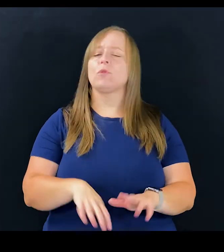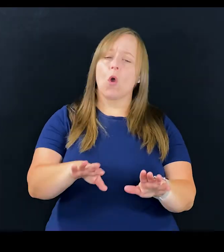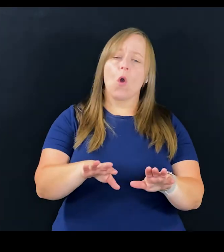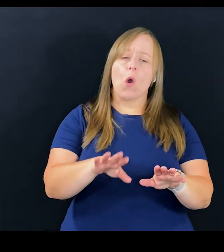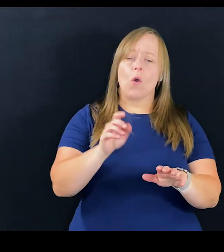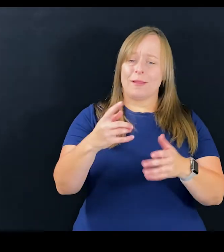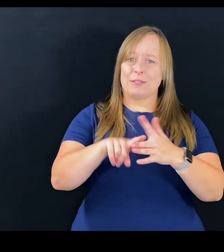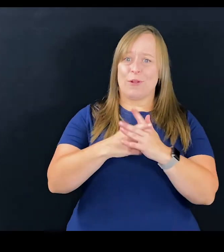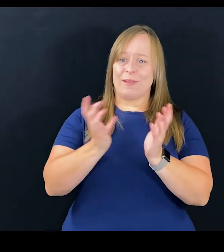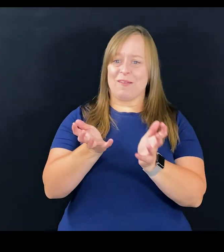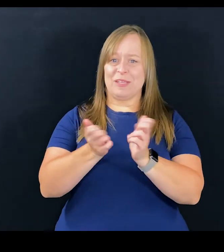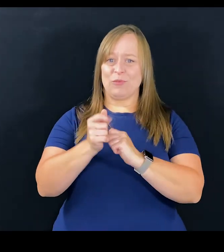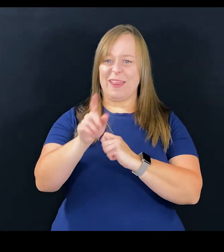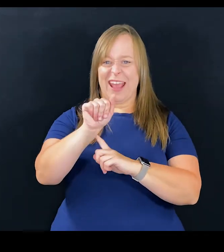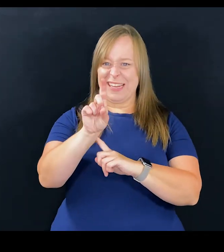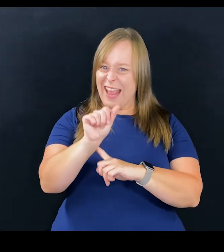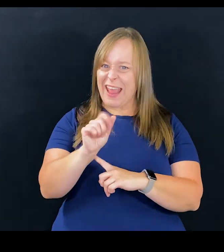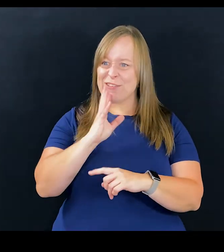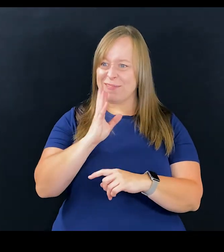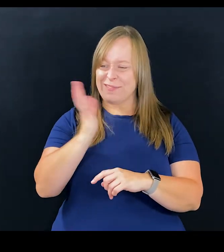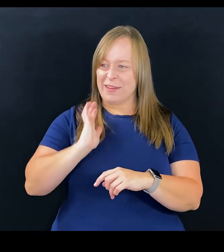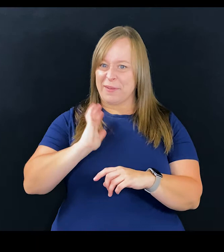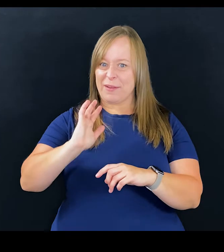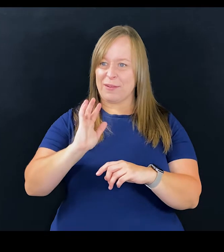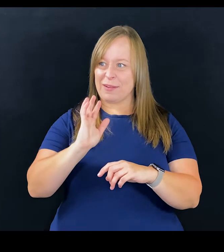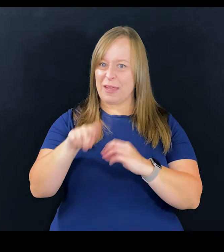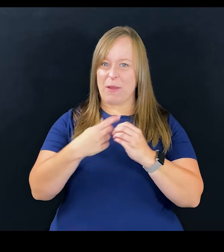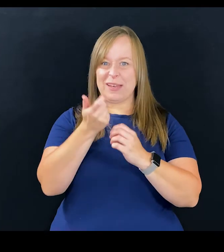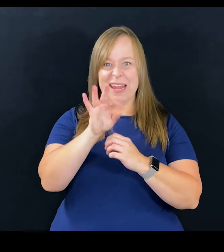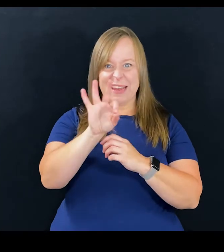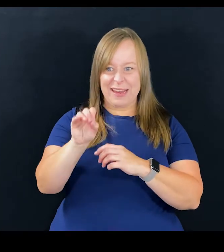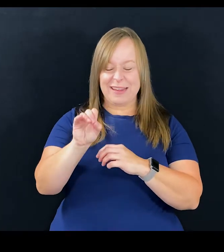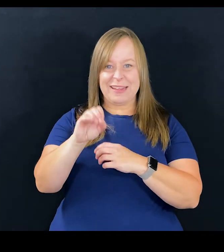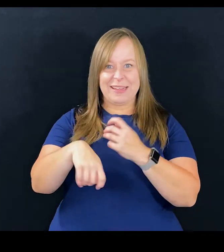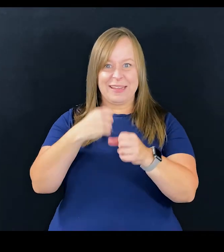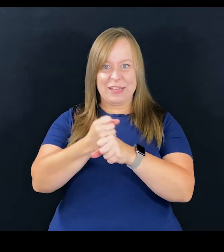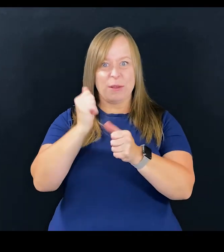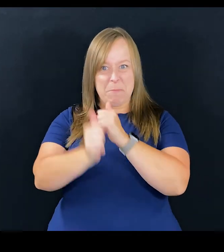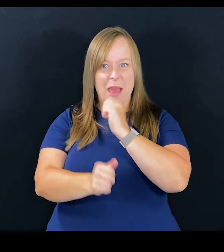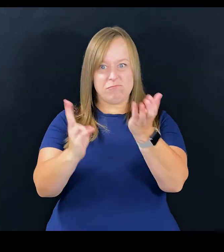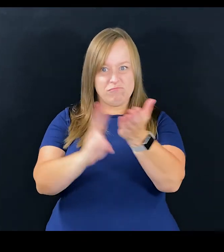And so let's start the conversation about the ADA, as you said, you were talking about 1990, that's when this passed.